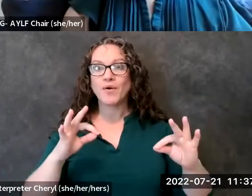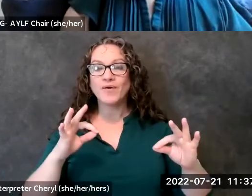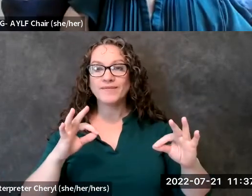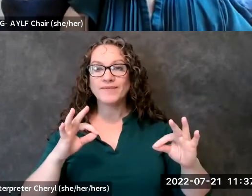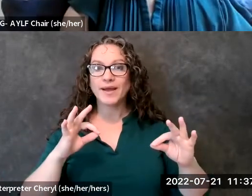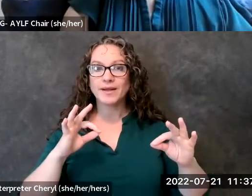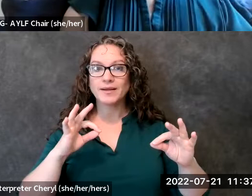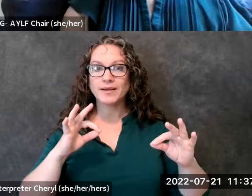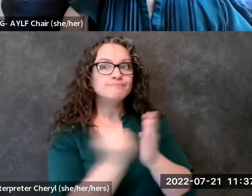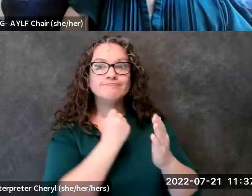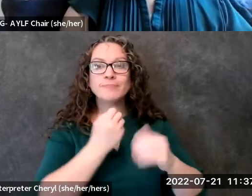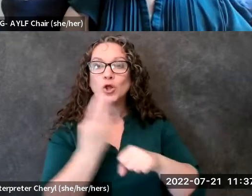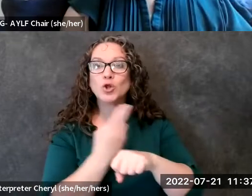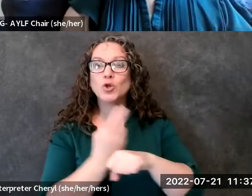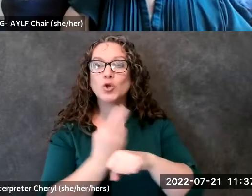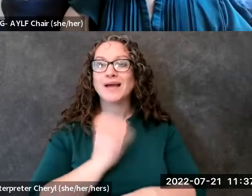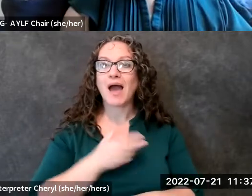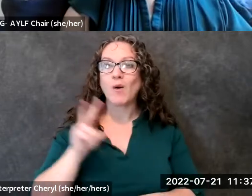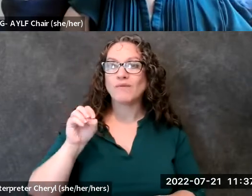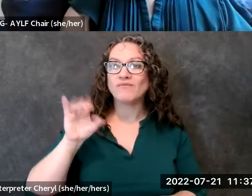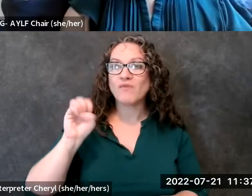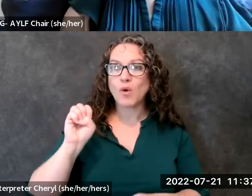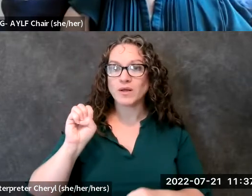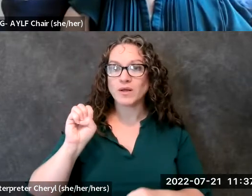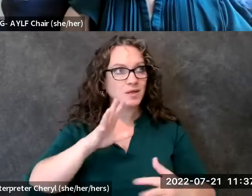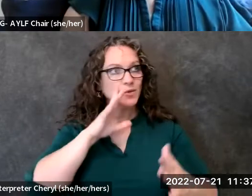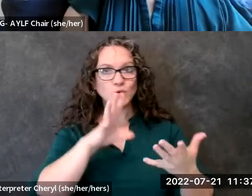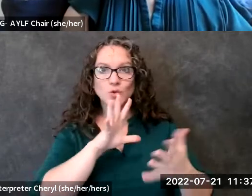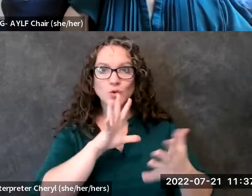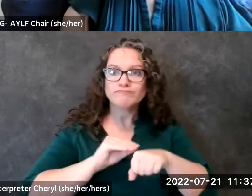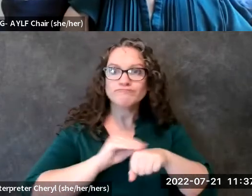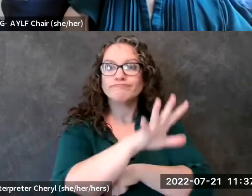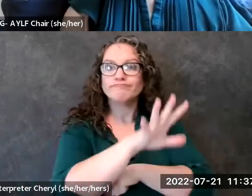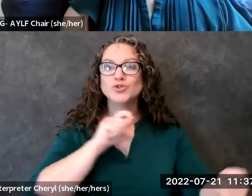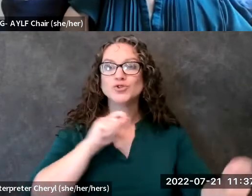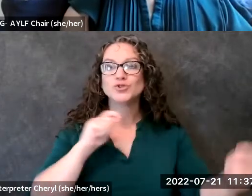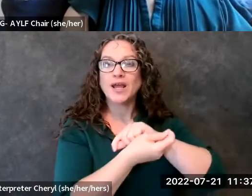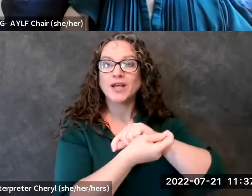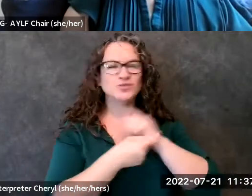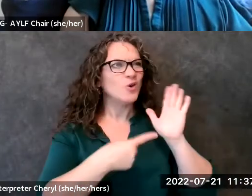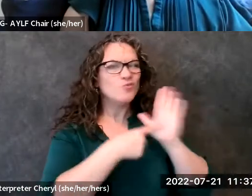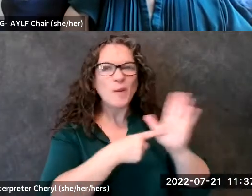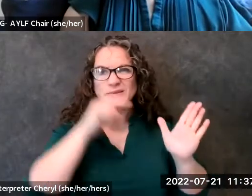that change and to represent um kids everywhere because it's it wasn't just the adults that were